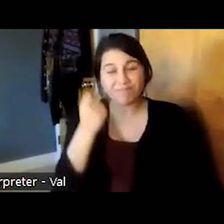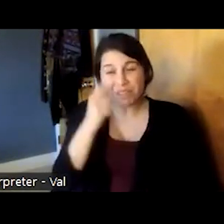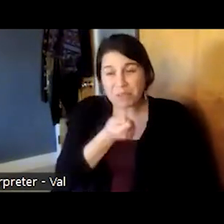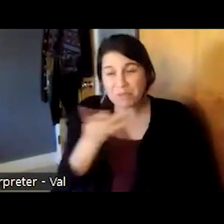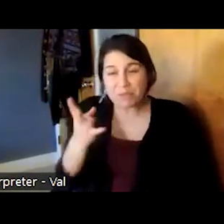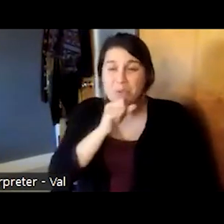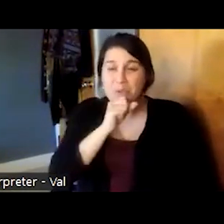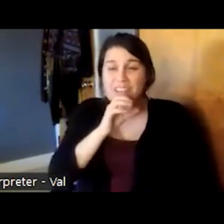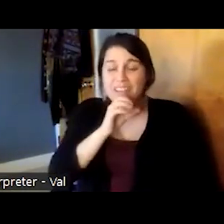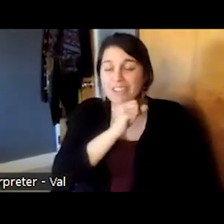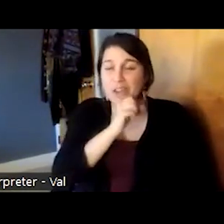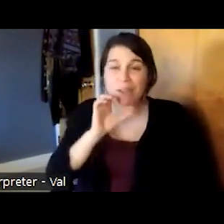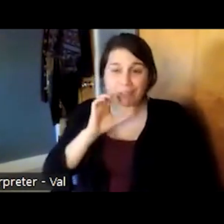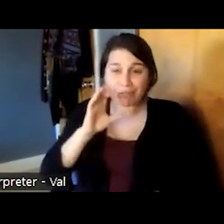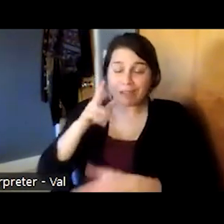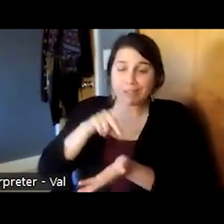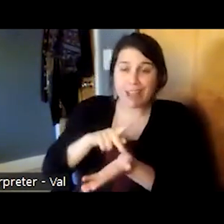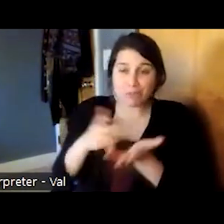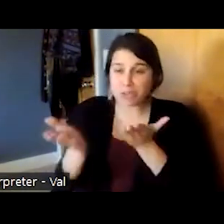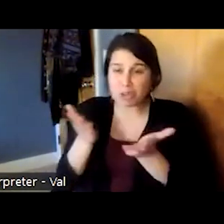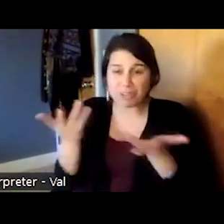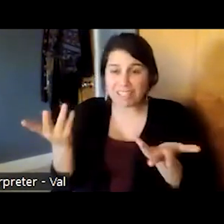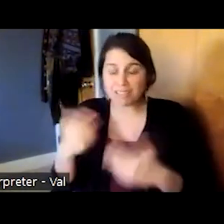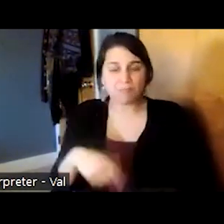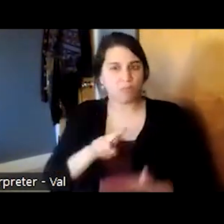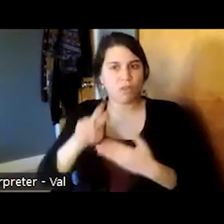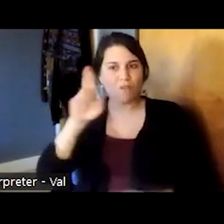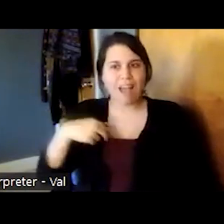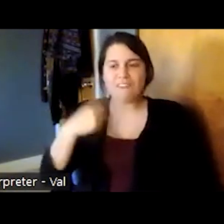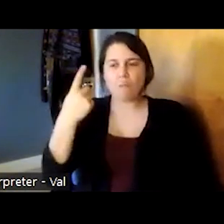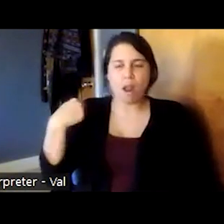with the university of rochester having one of the country's oldest geriatric psychiatry programs